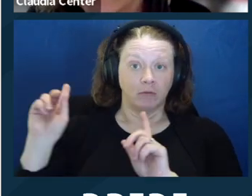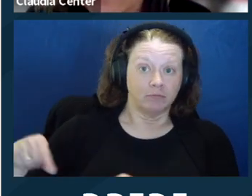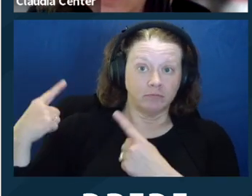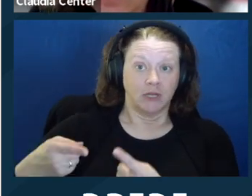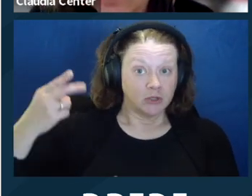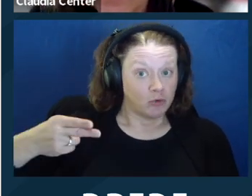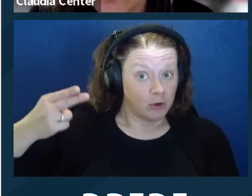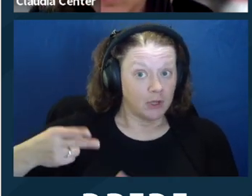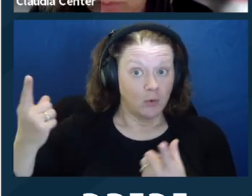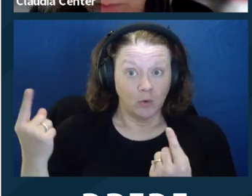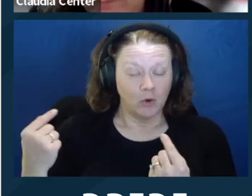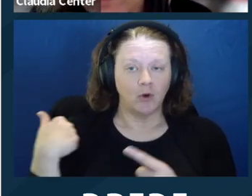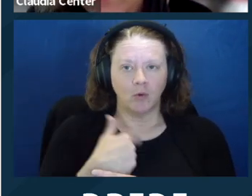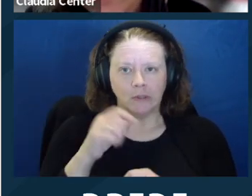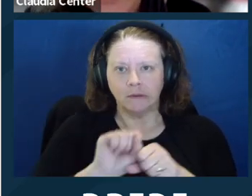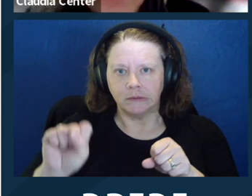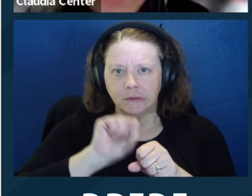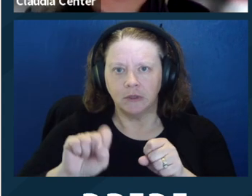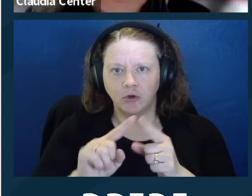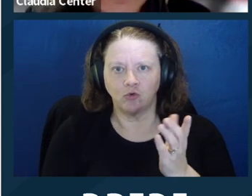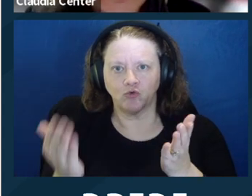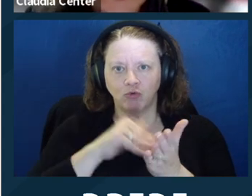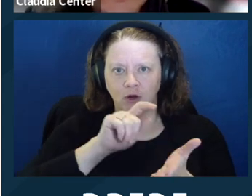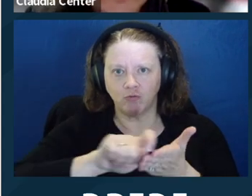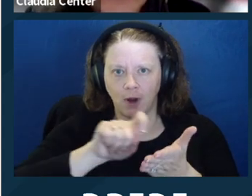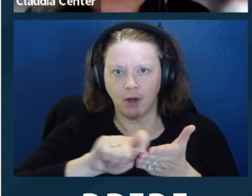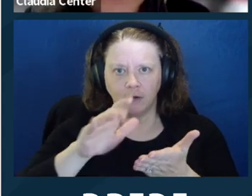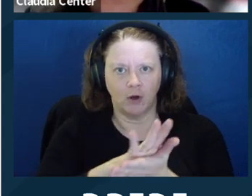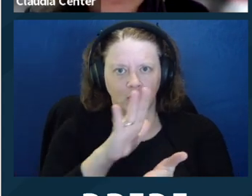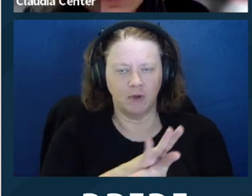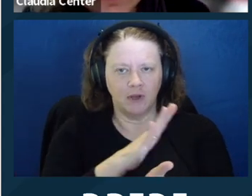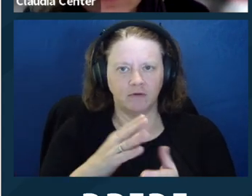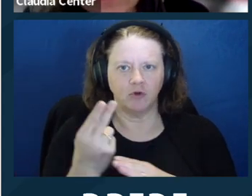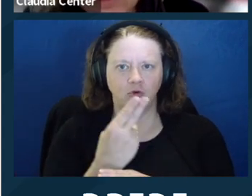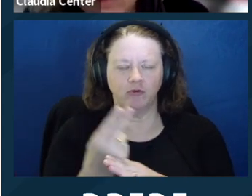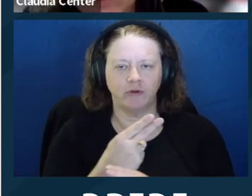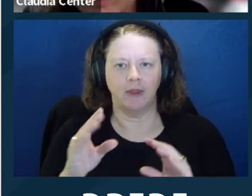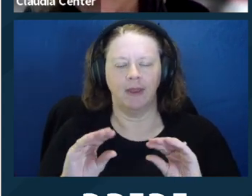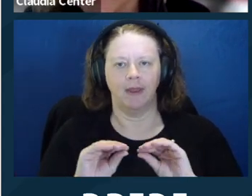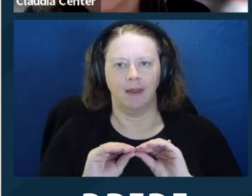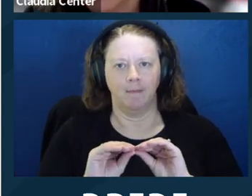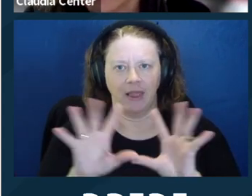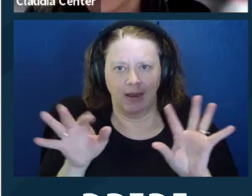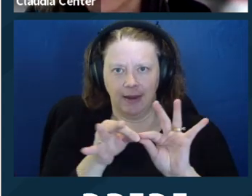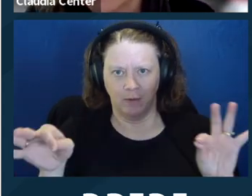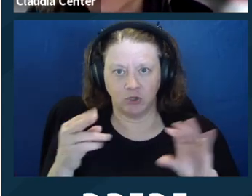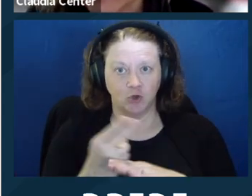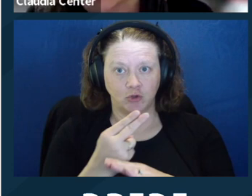using the automated tool, and tweaking in order to bring the reading level down.